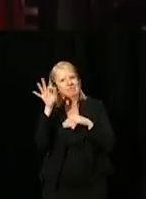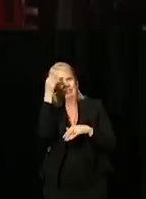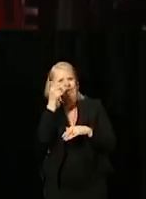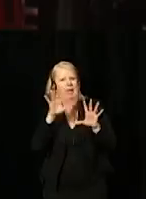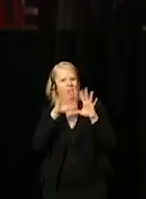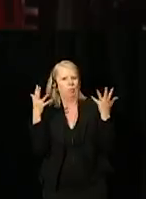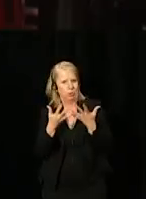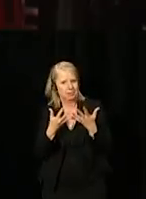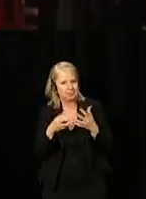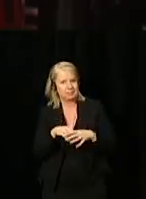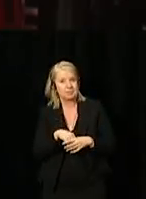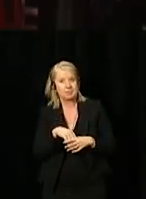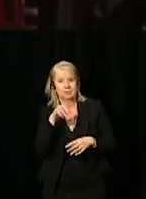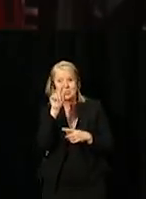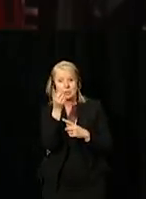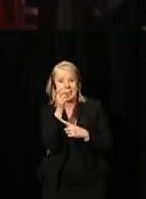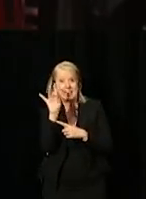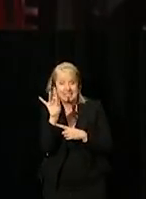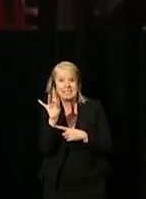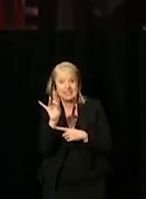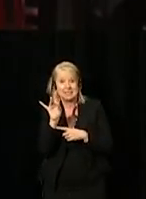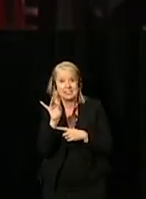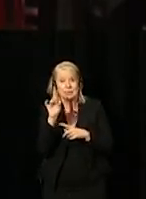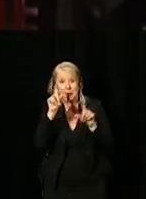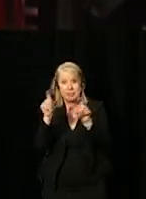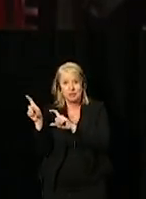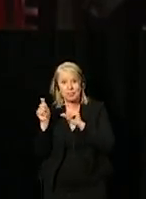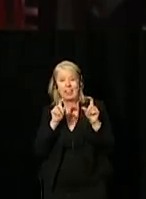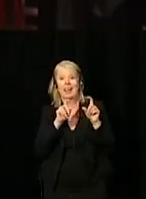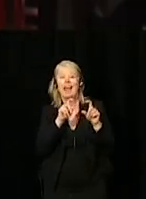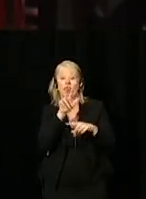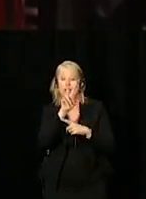In the 2018 public service employee survey, 32% of persons with disabilities